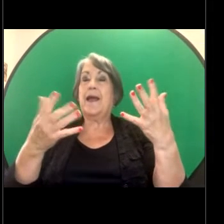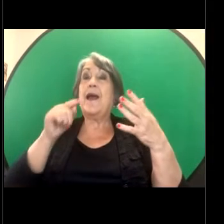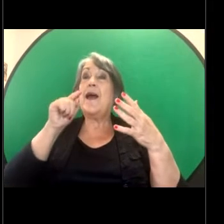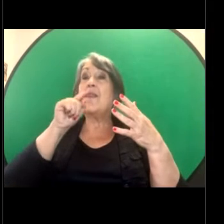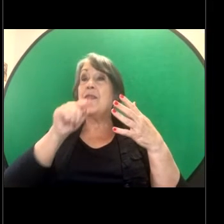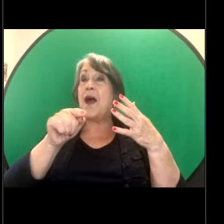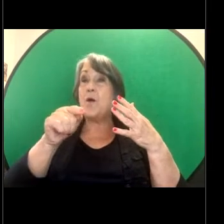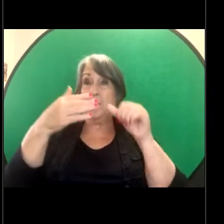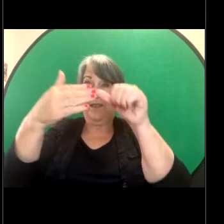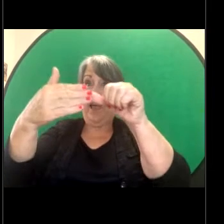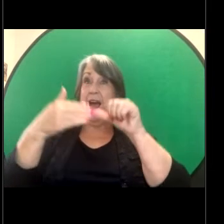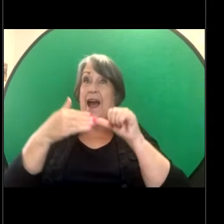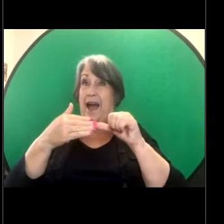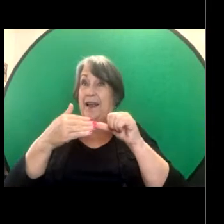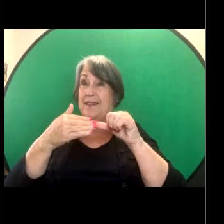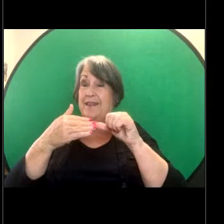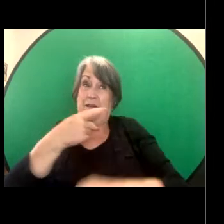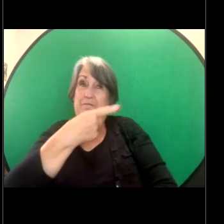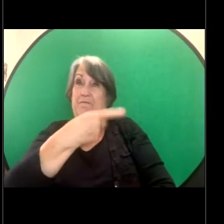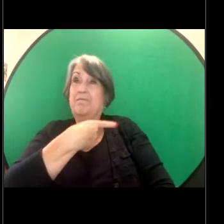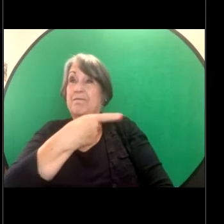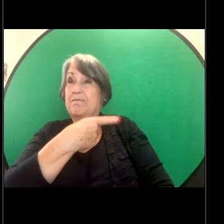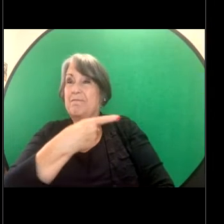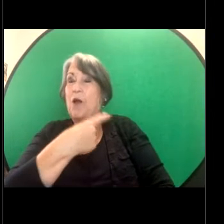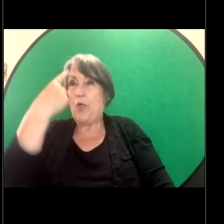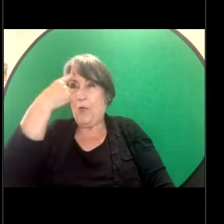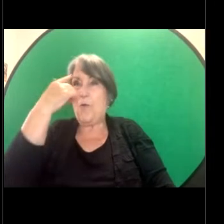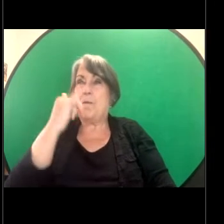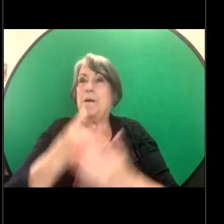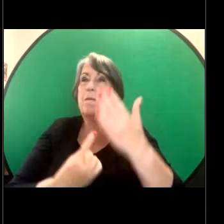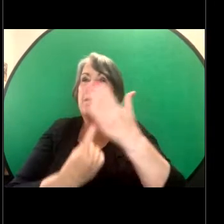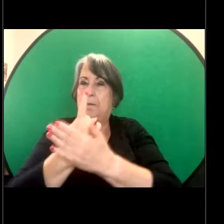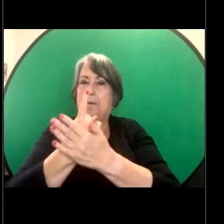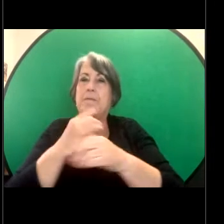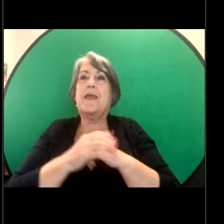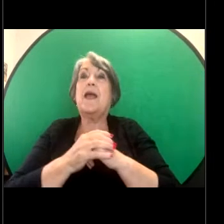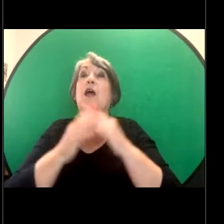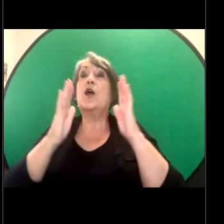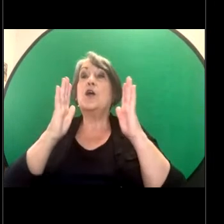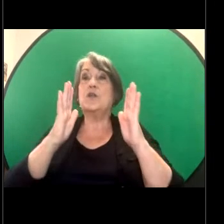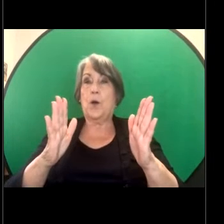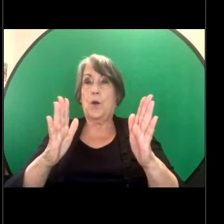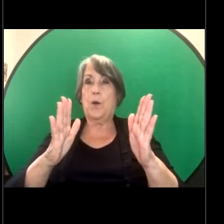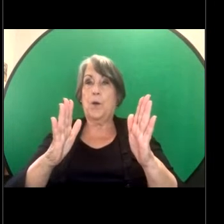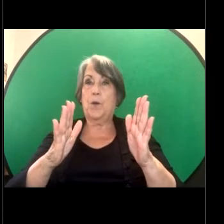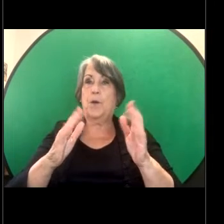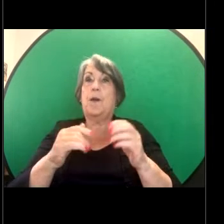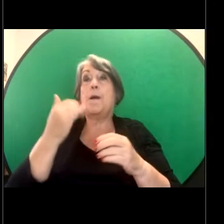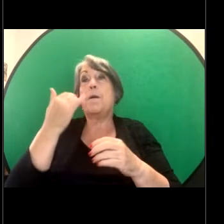that Amelia and I anticipated. So all of the above. It may be sexual harassment,